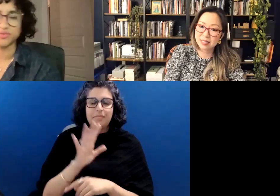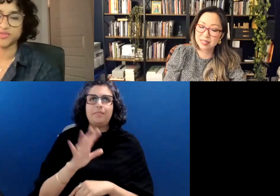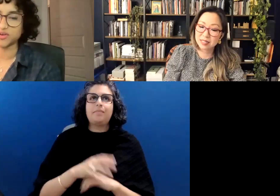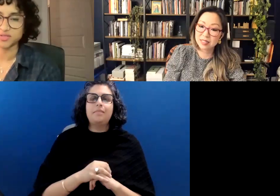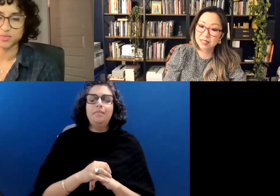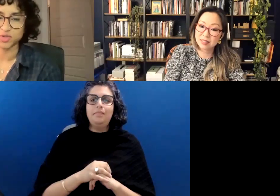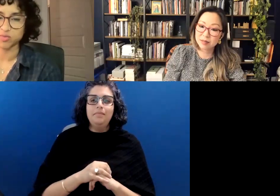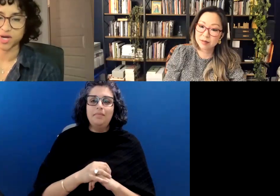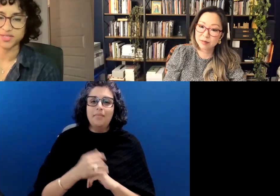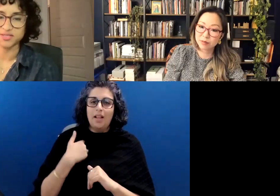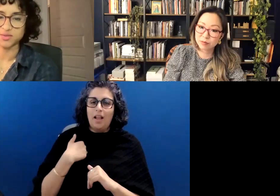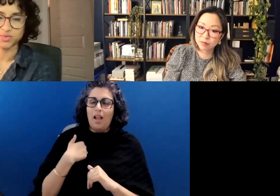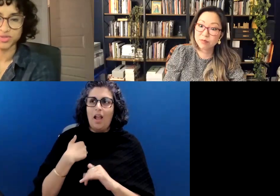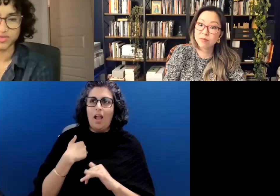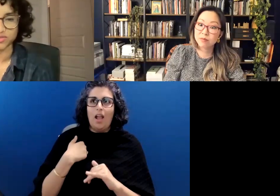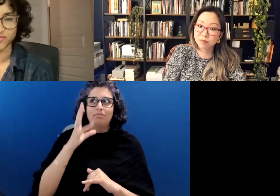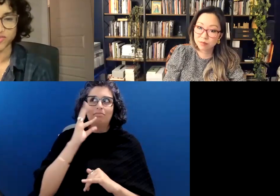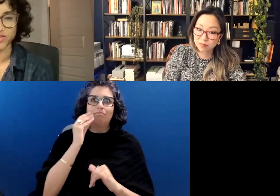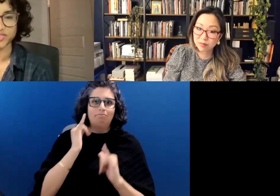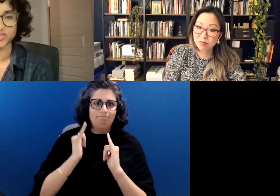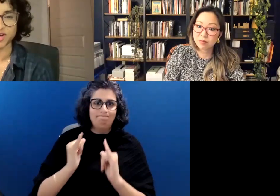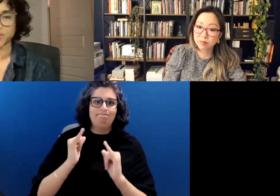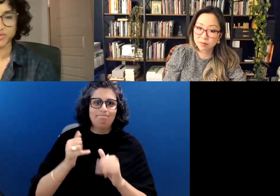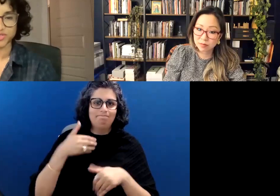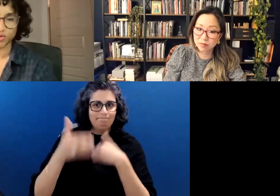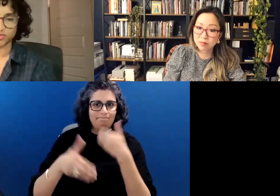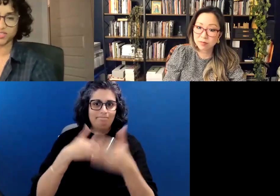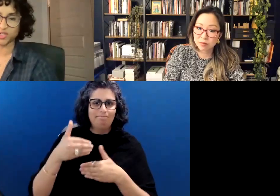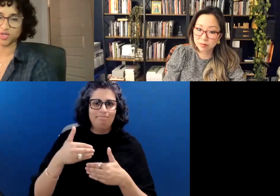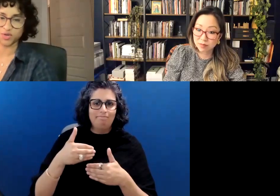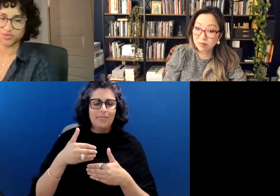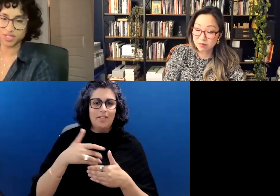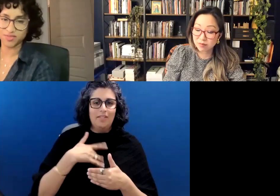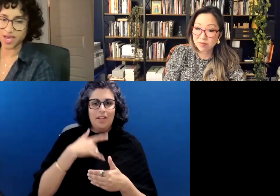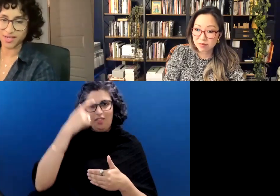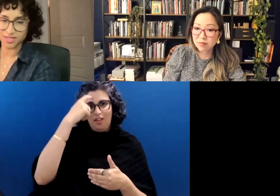through a very similar process and really felt and thought I was totally alone in that